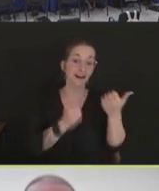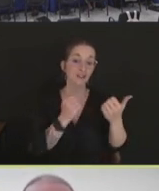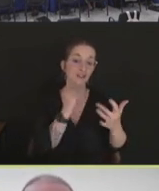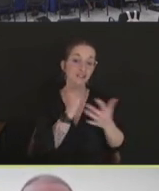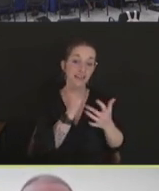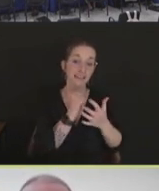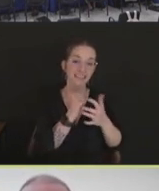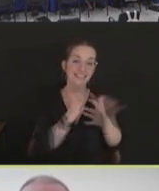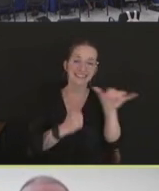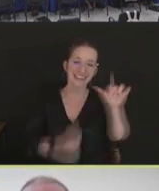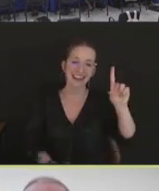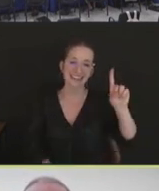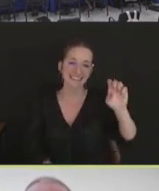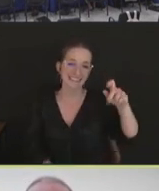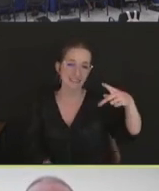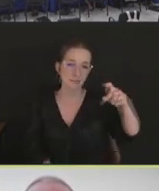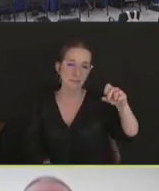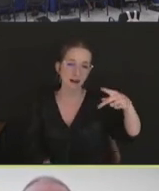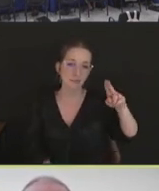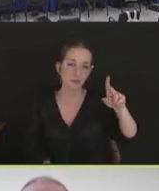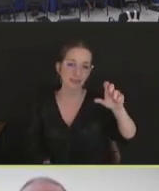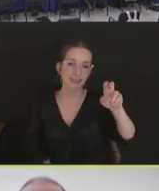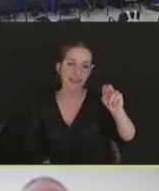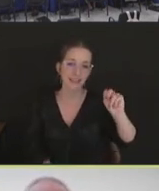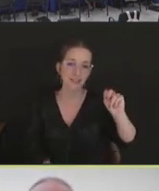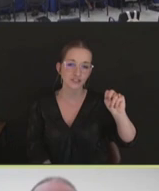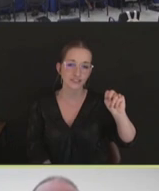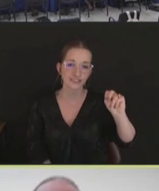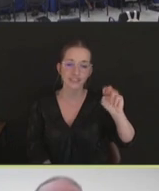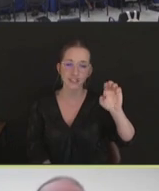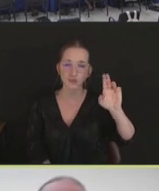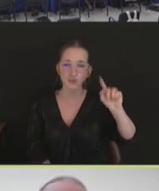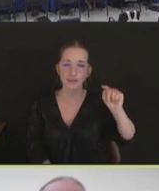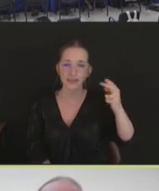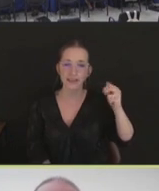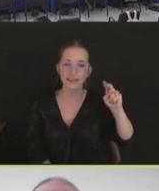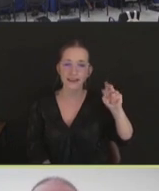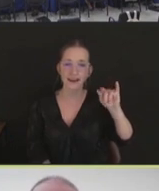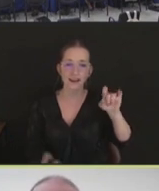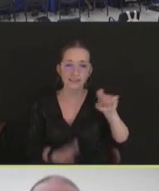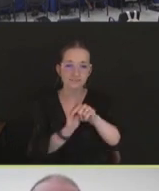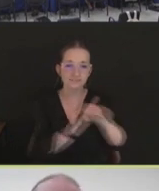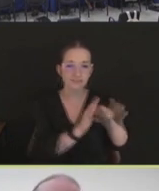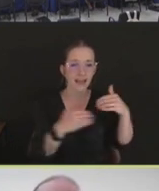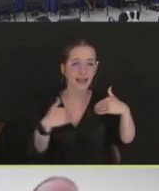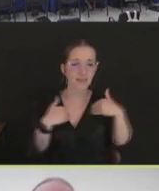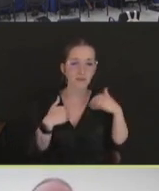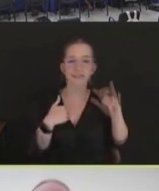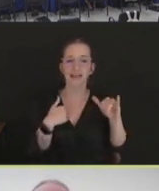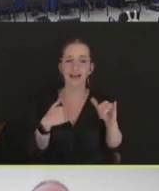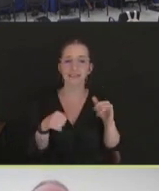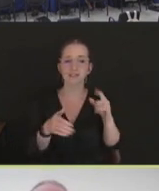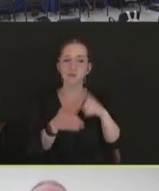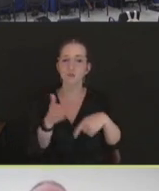highly pathogenic avian influenza. And this is what's used a lot around the world. Next slide.